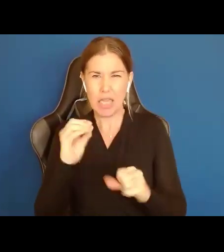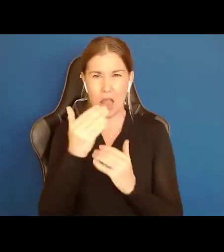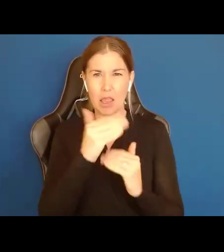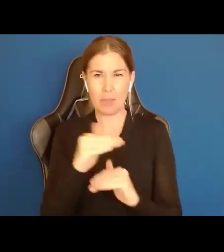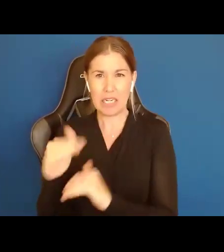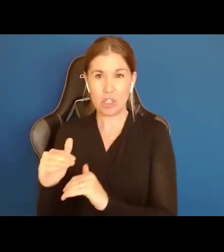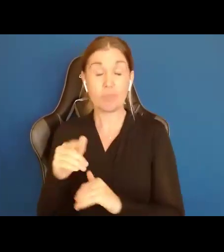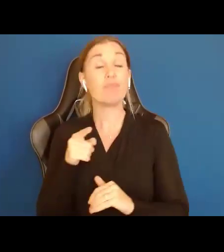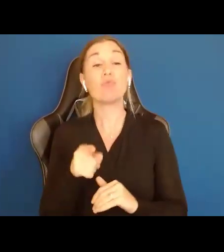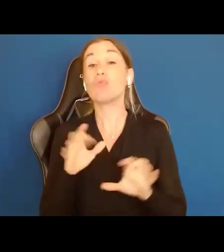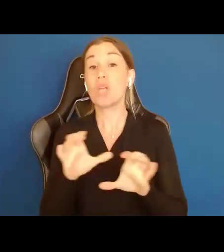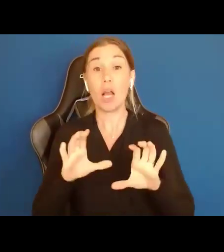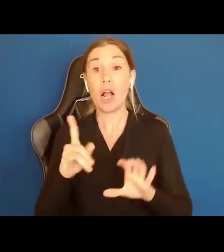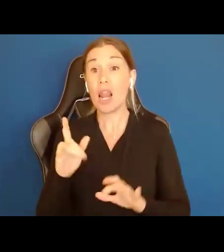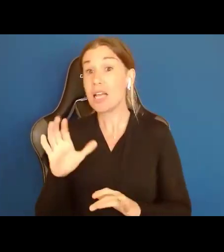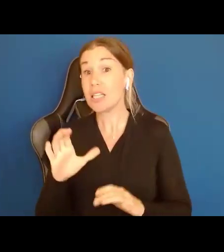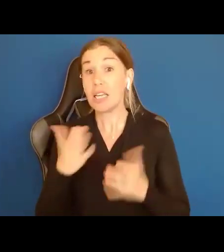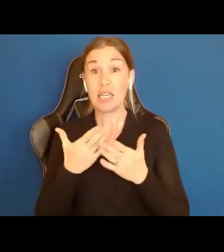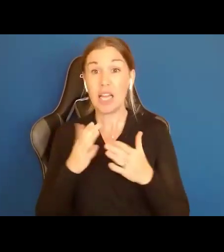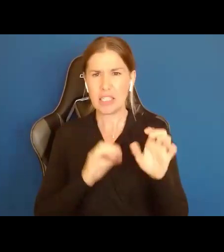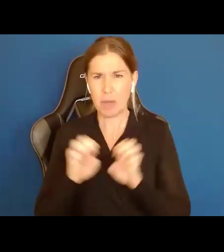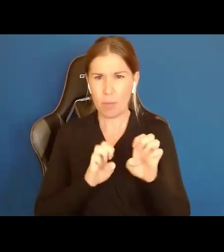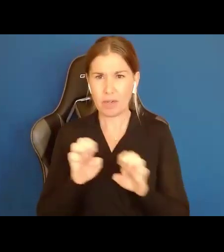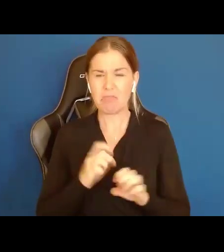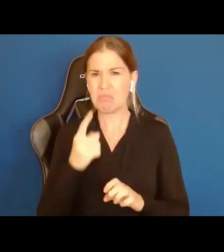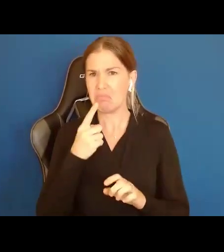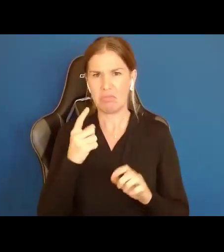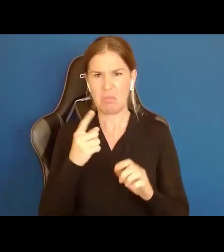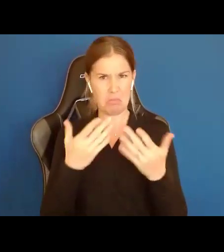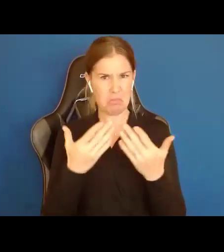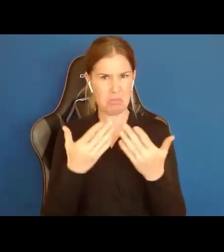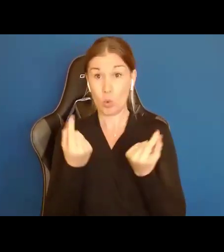experiment. She divided them up. She said to one half go live your lives and to the other half she